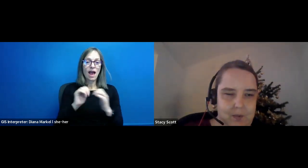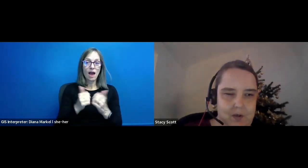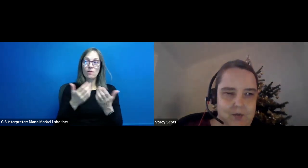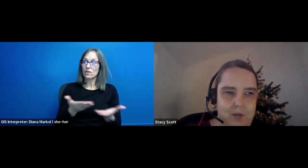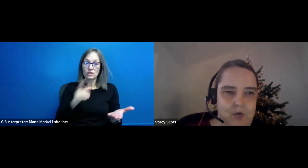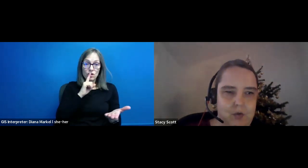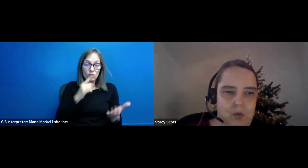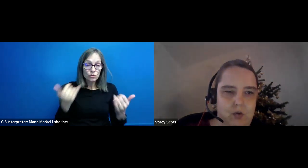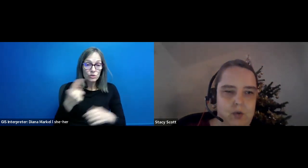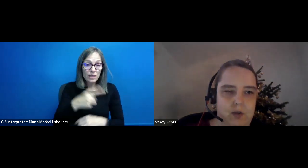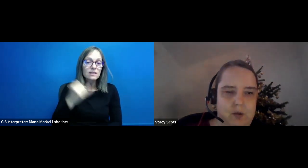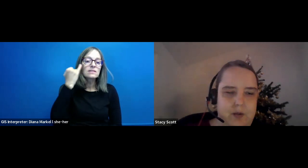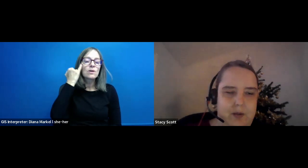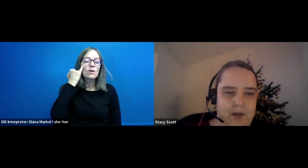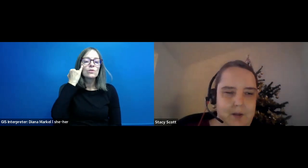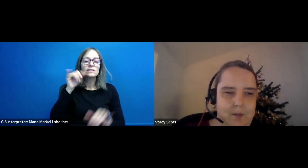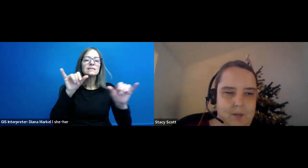Stacy Scott: if I was to go and do that degree again,